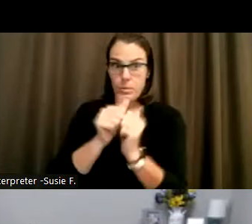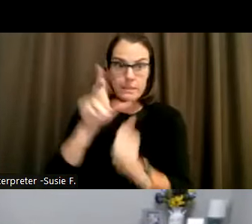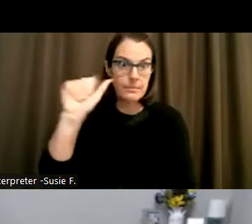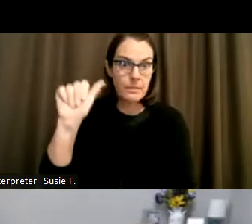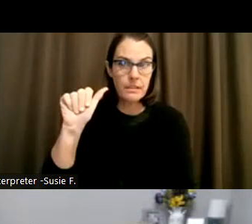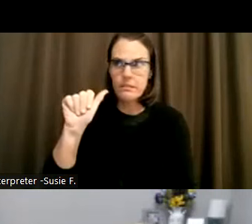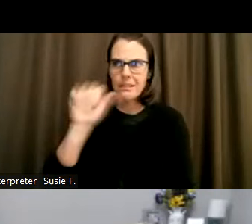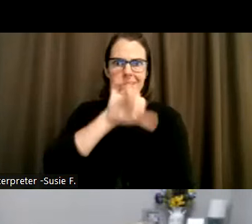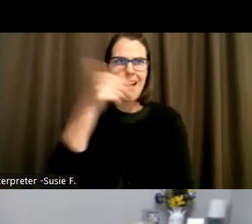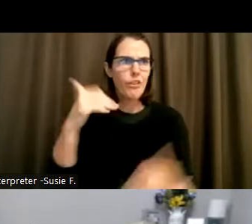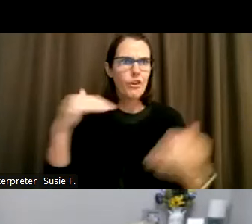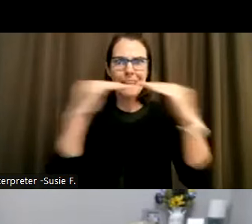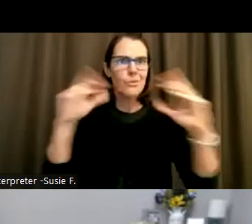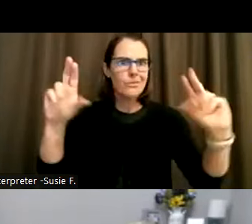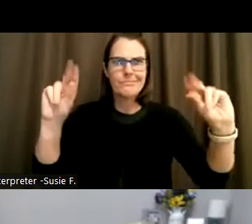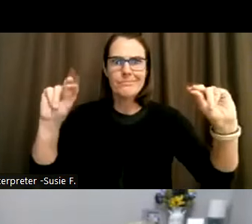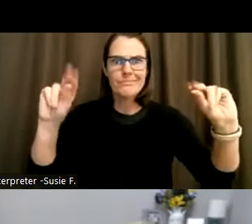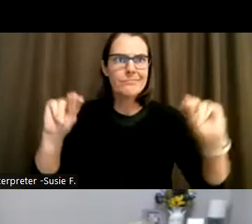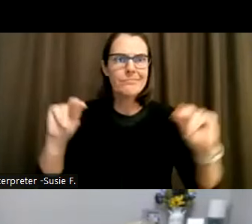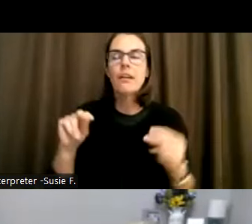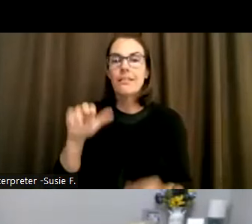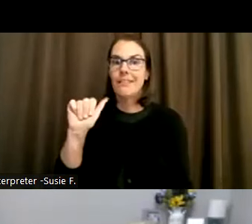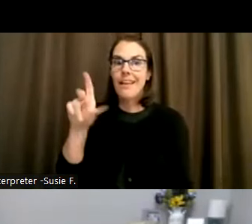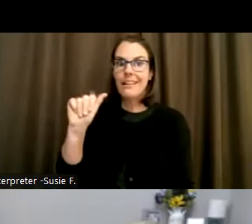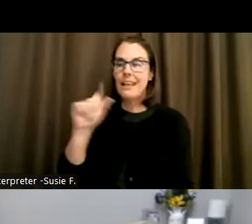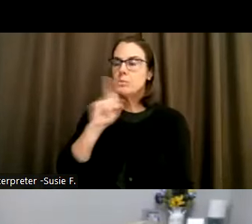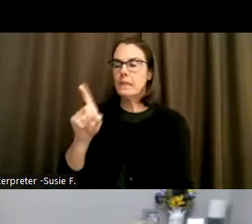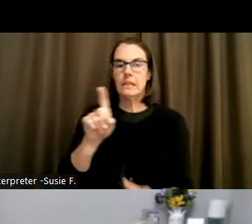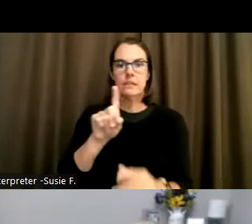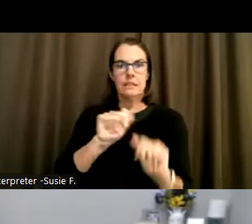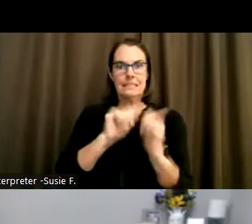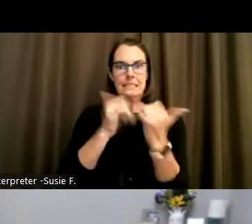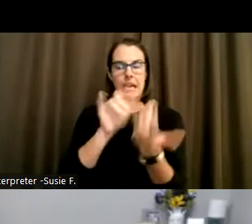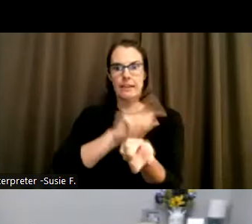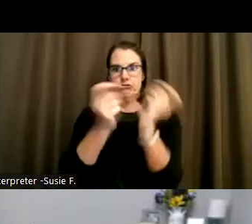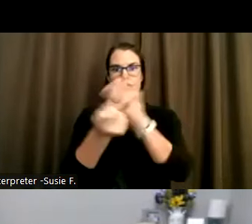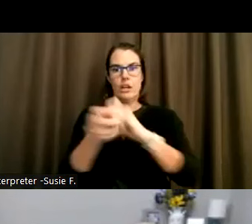It's really changed how society deals with disabilities in everyday life.